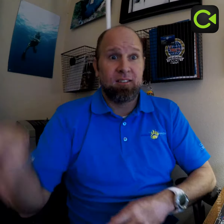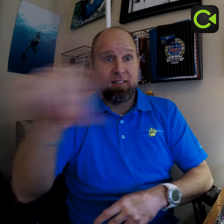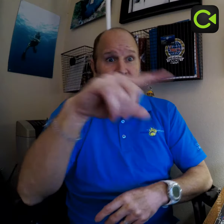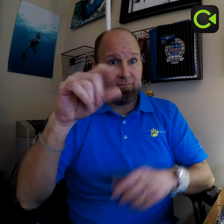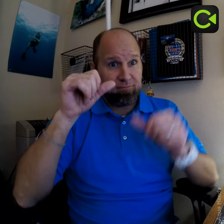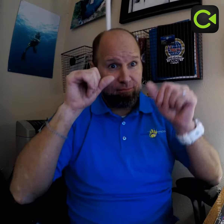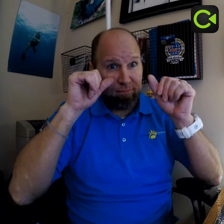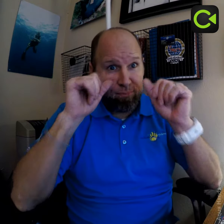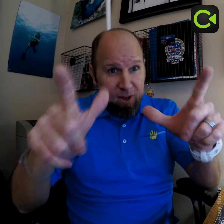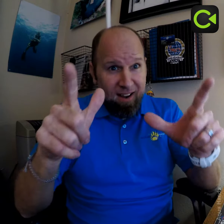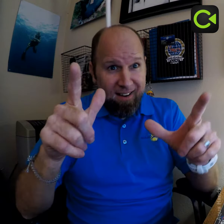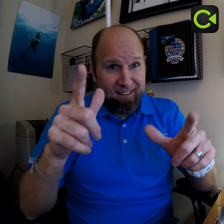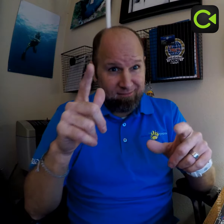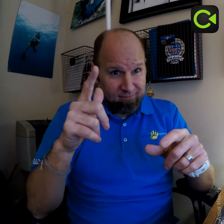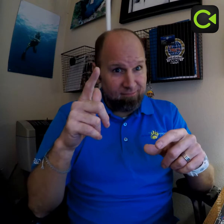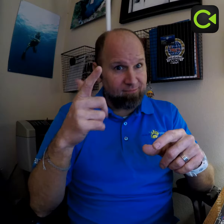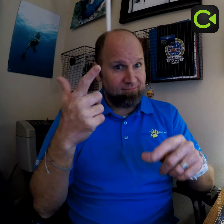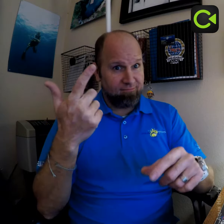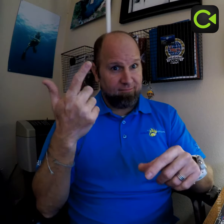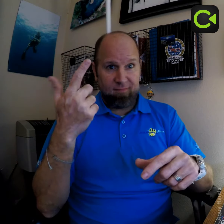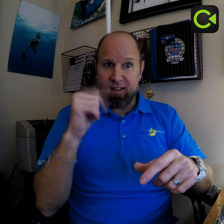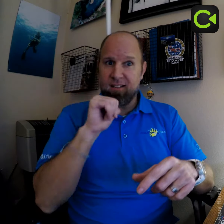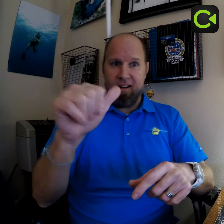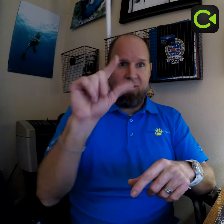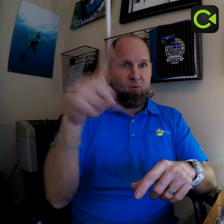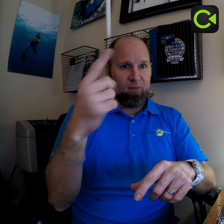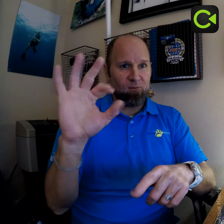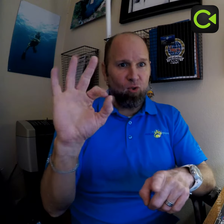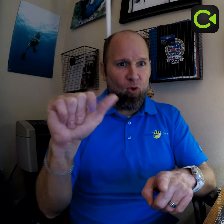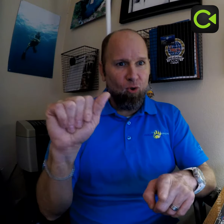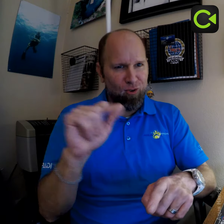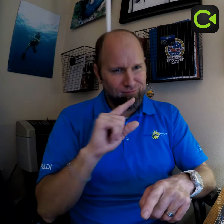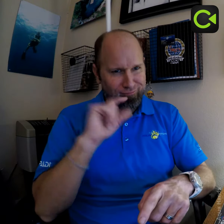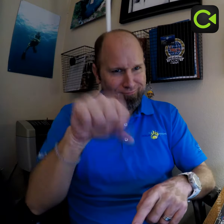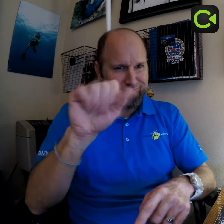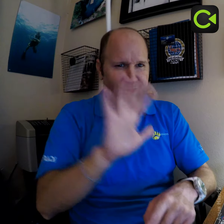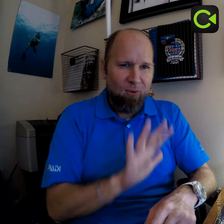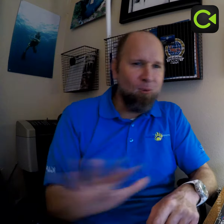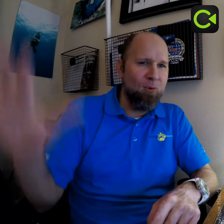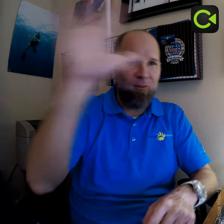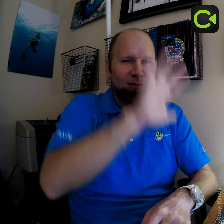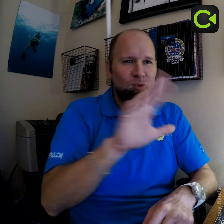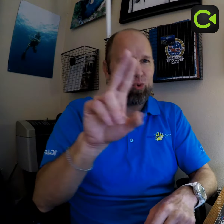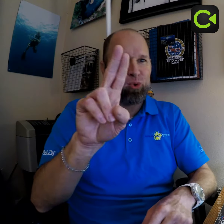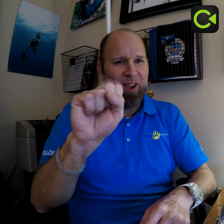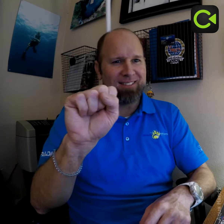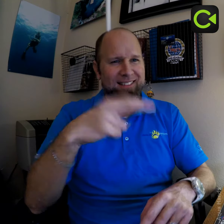You surprised? It’s not only Florida, but really all over in the US,